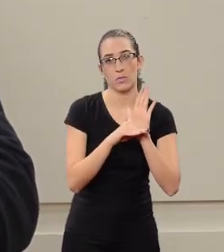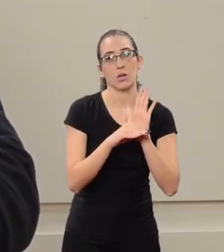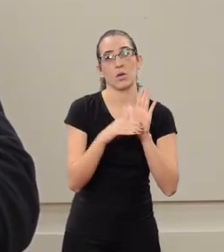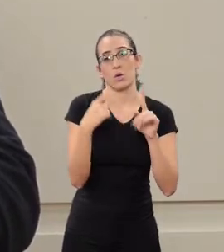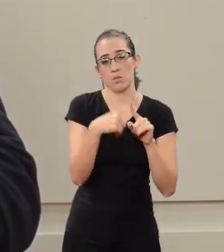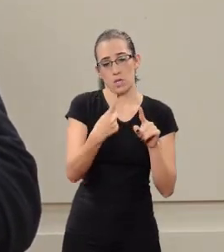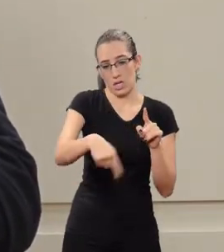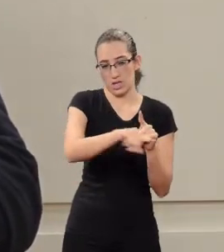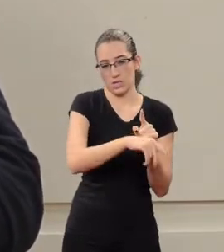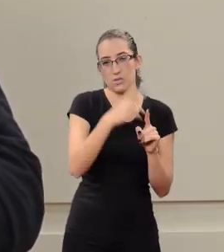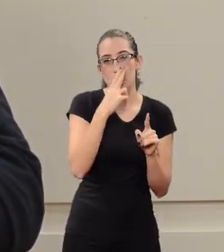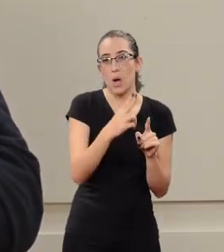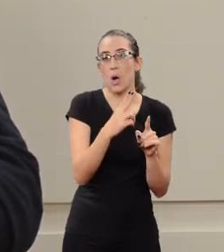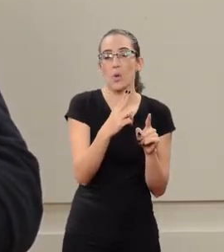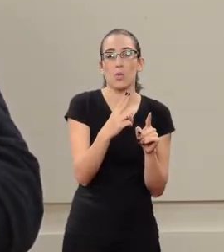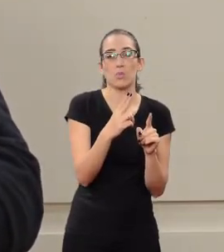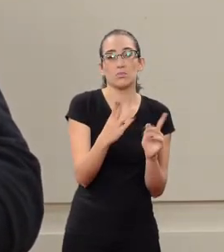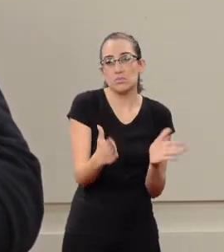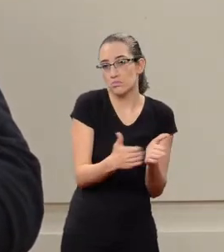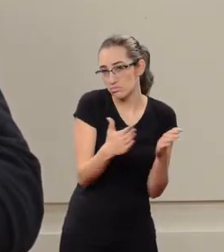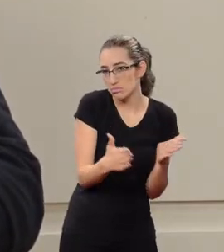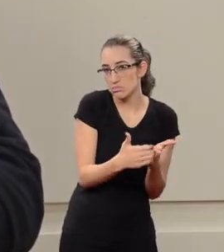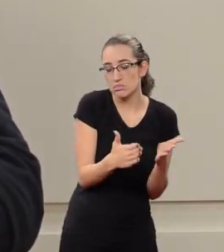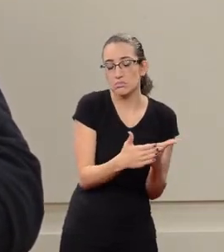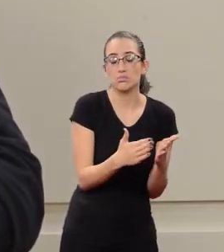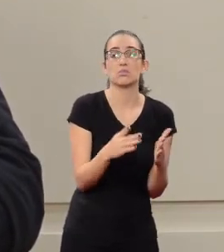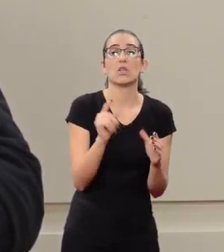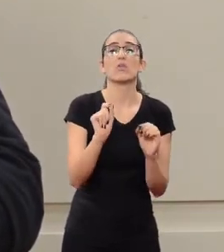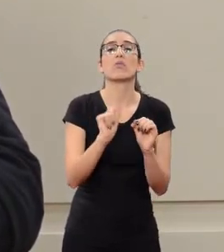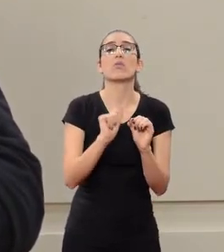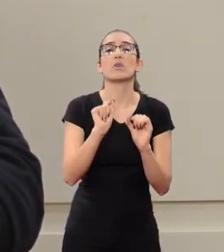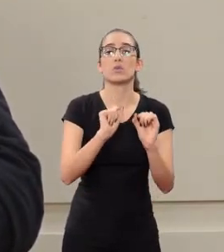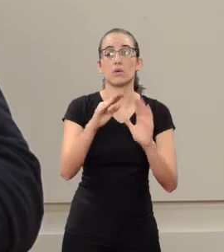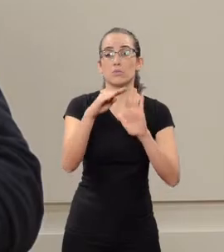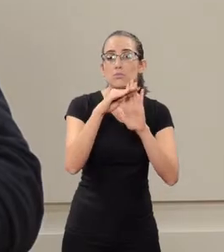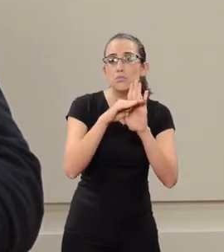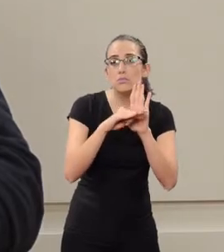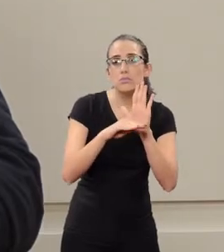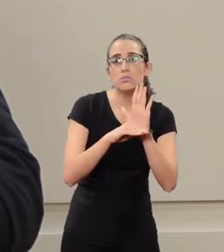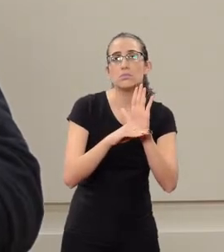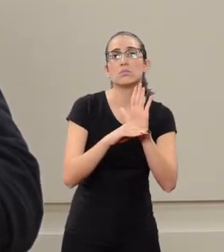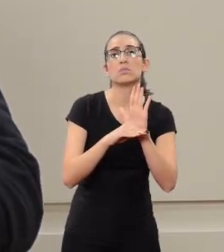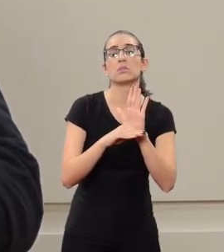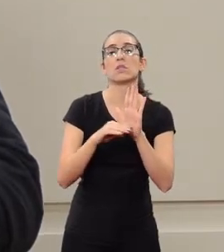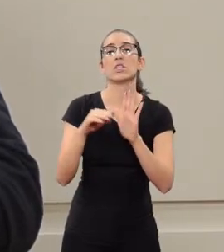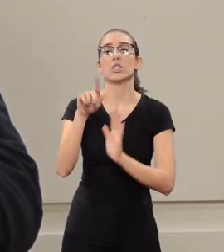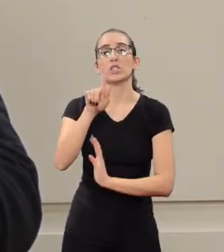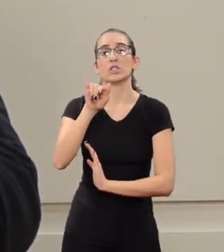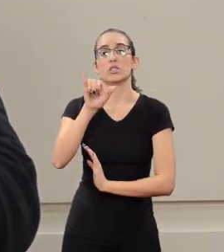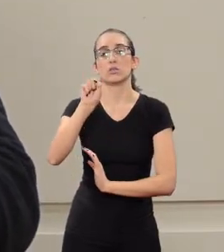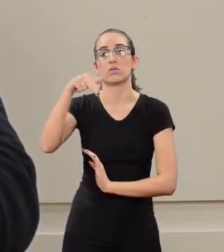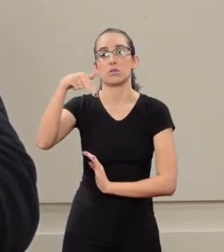as they were needy people, with exercises